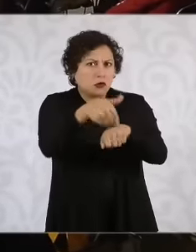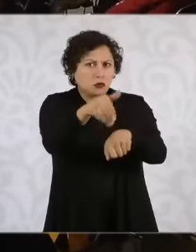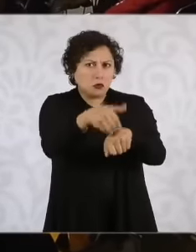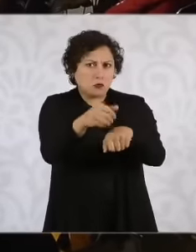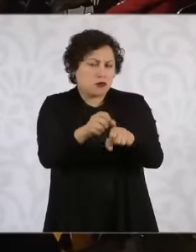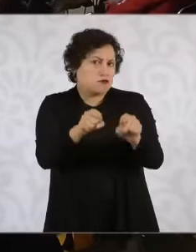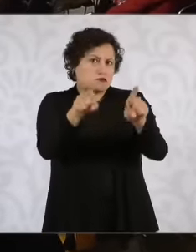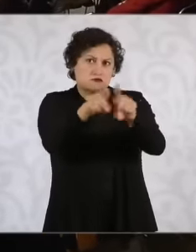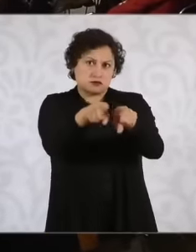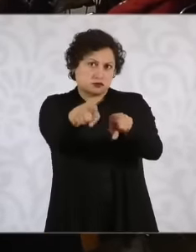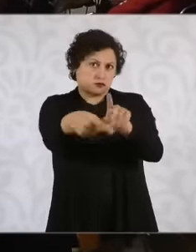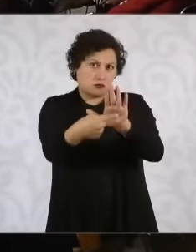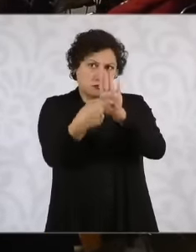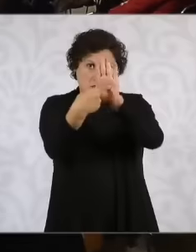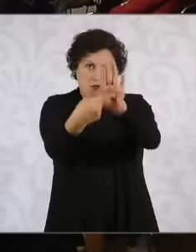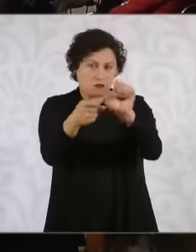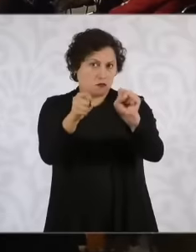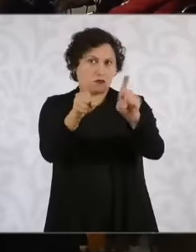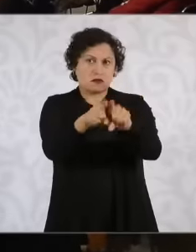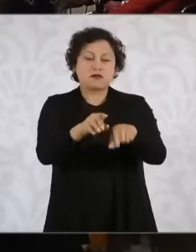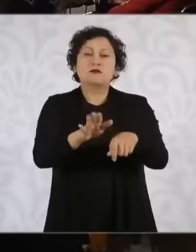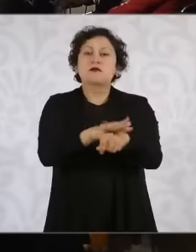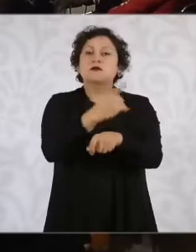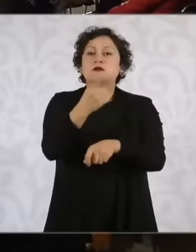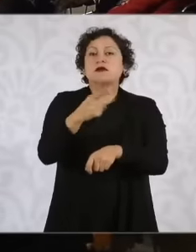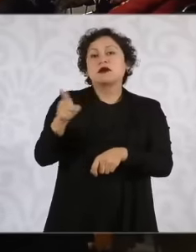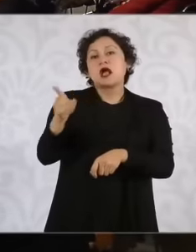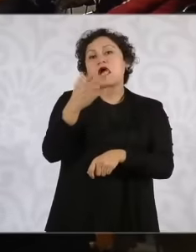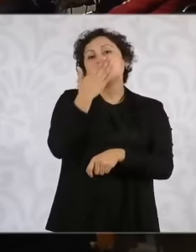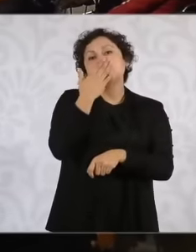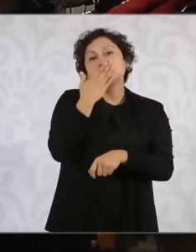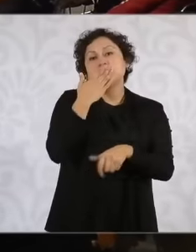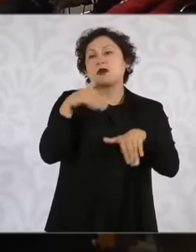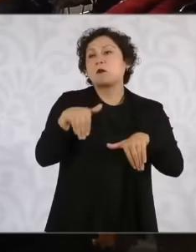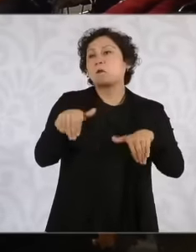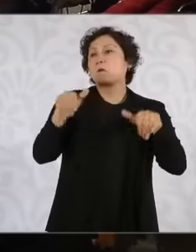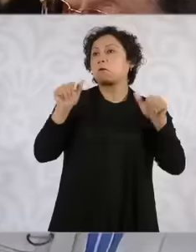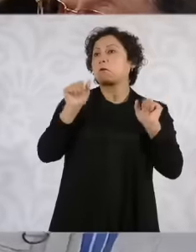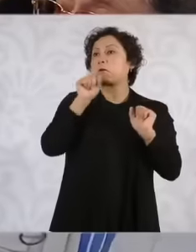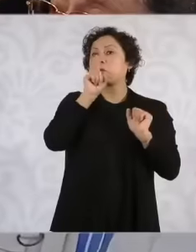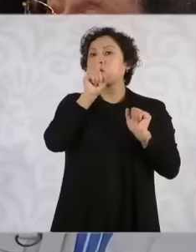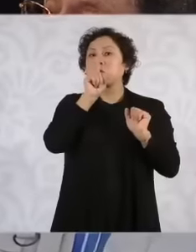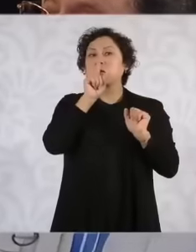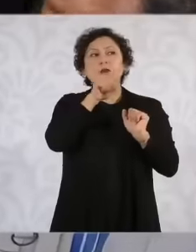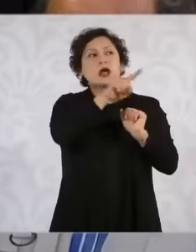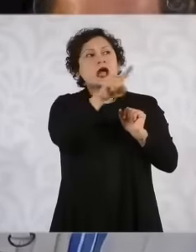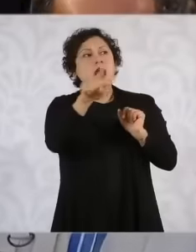example in the In the case of Sonora, innocent people are accused in order to give results. So I don't know how